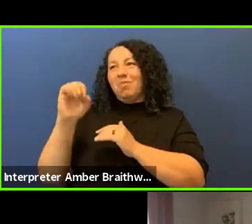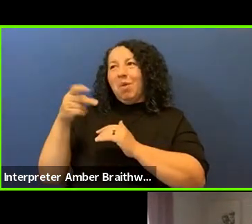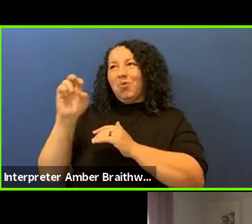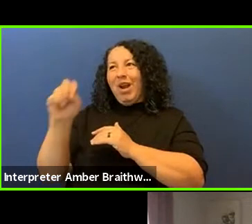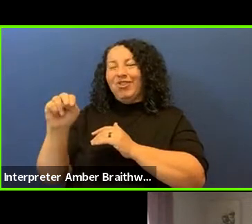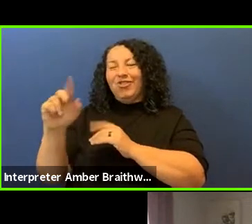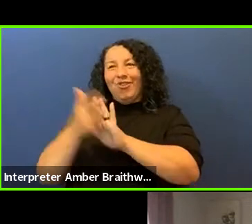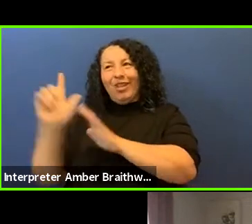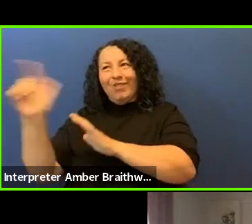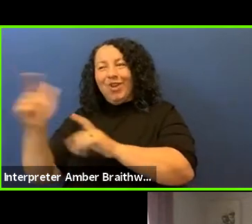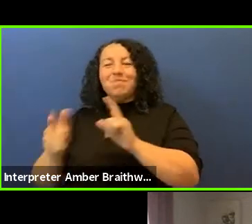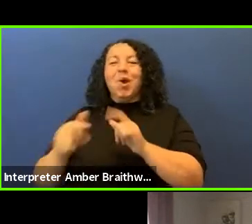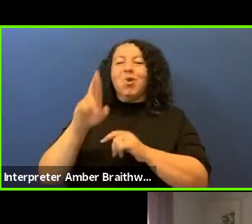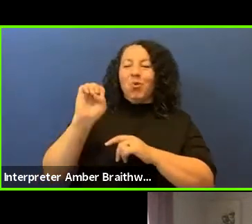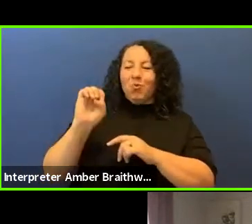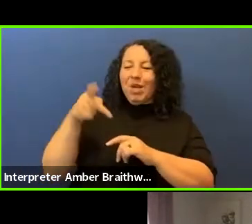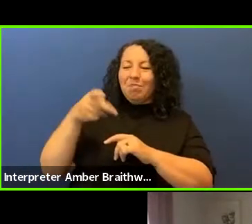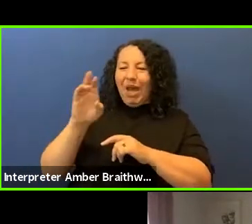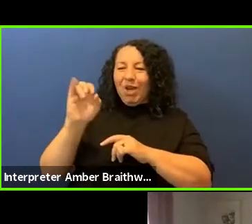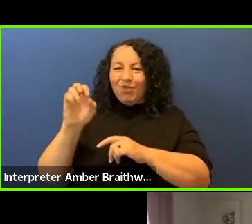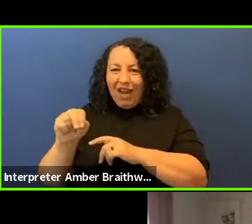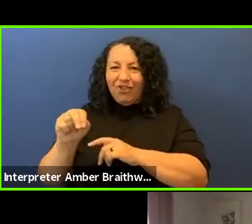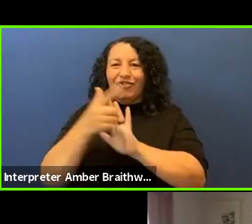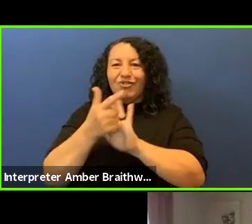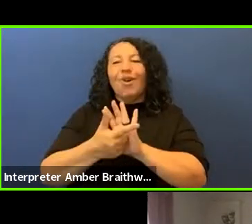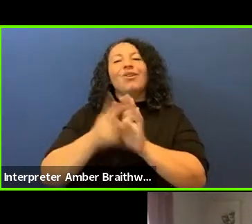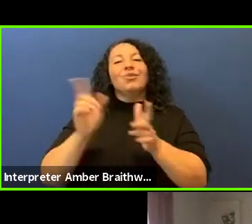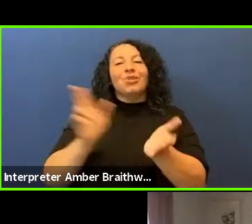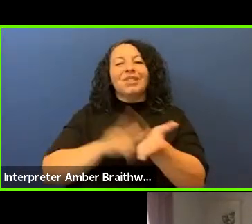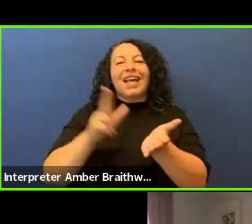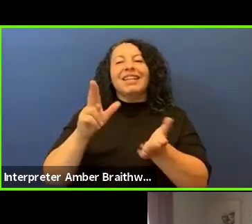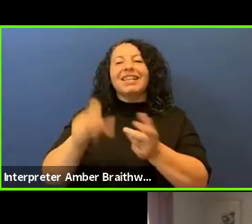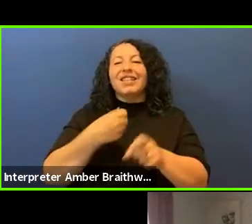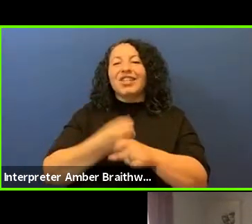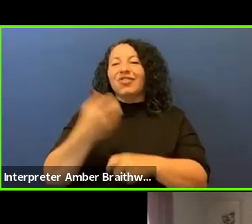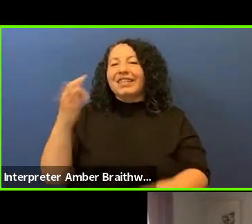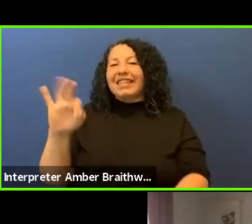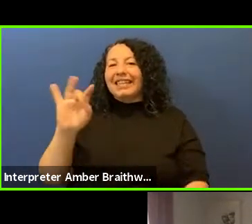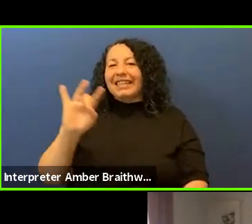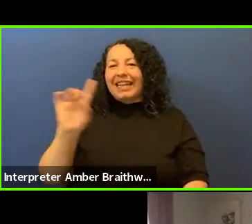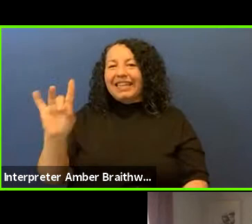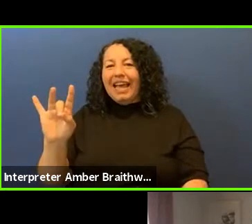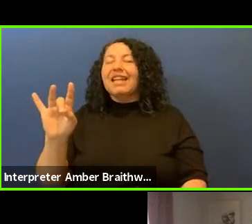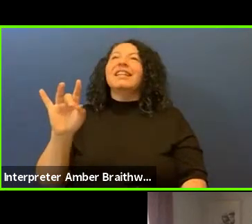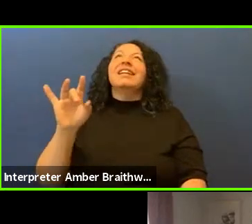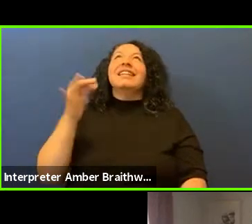repatriation laws were signed in 1989 to 1990.